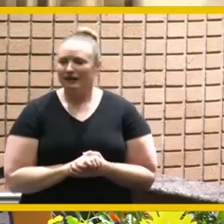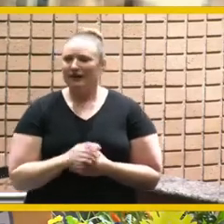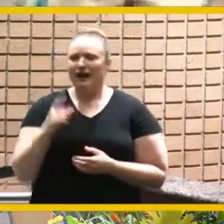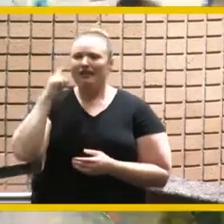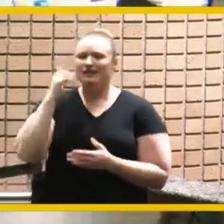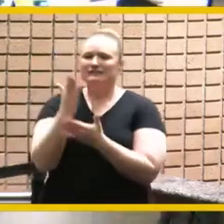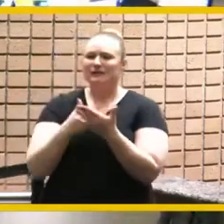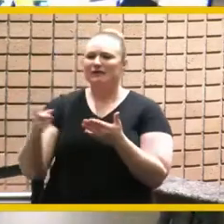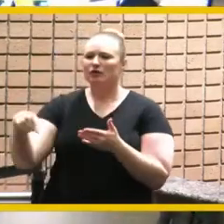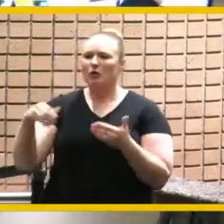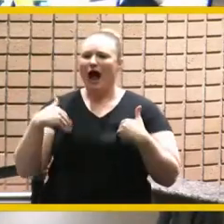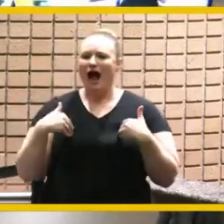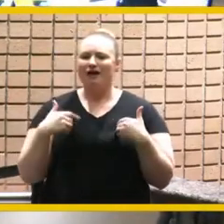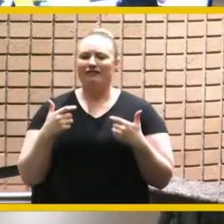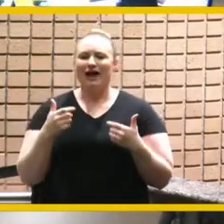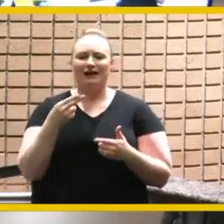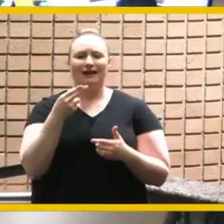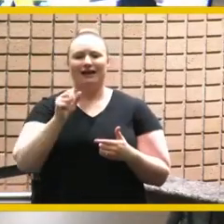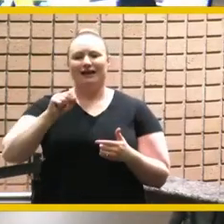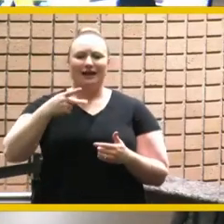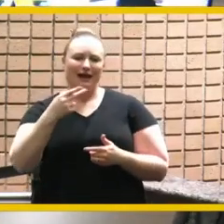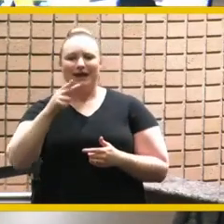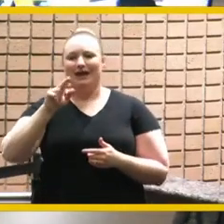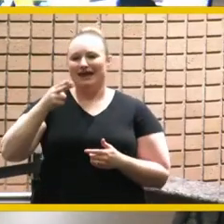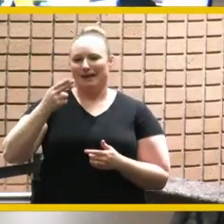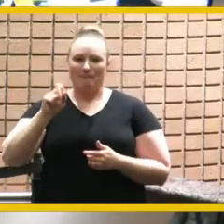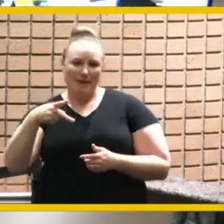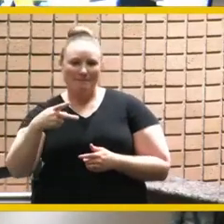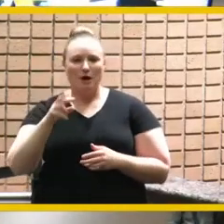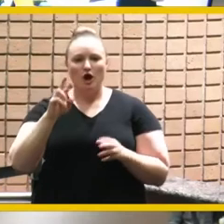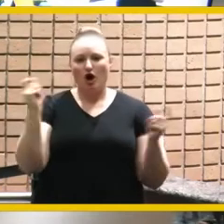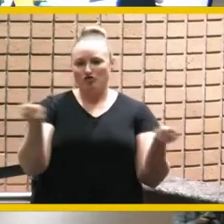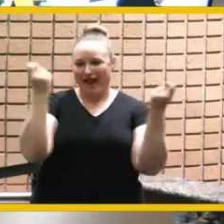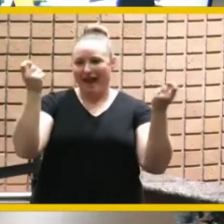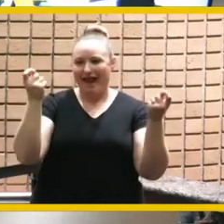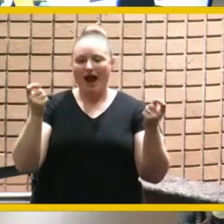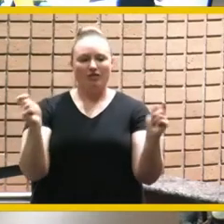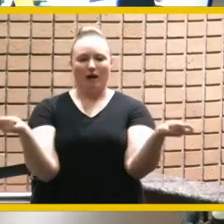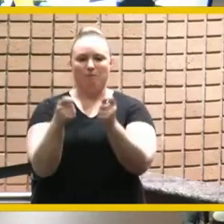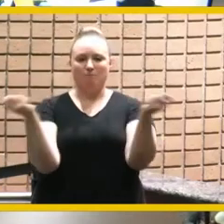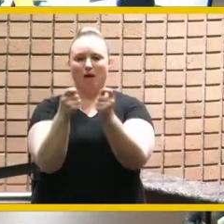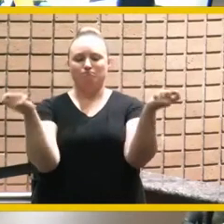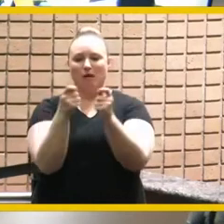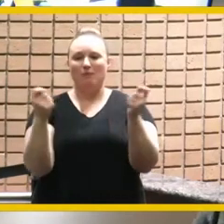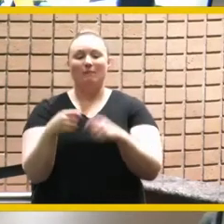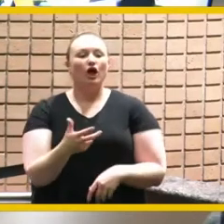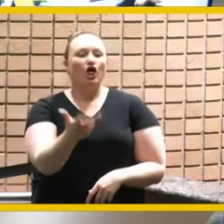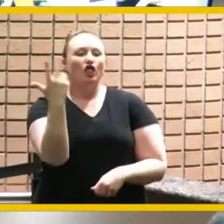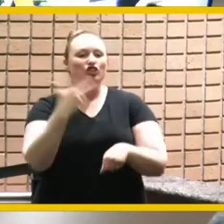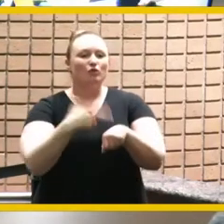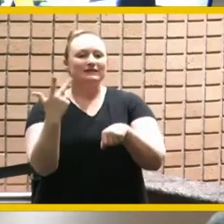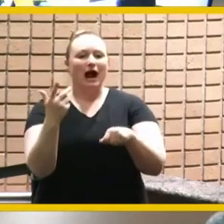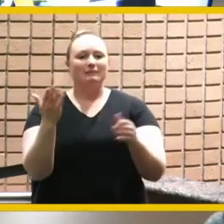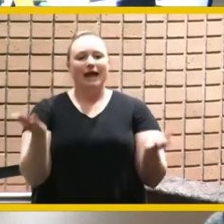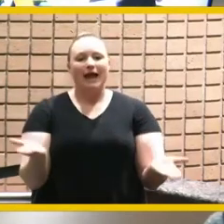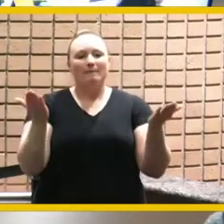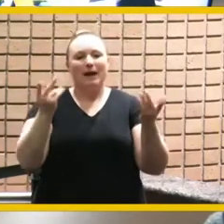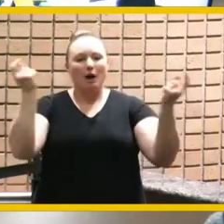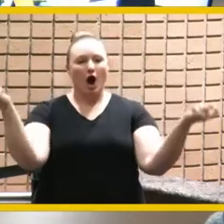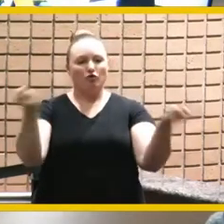the nice hip hip hooray um devices in your hands but three hip hip hoorays for our mayor uh mayor